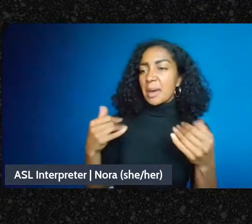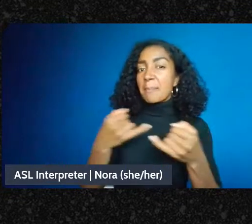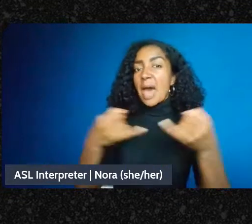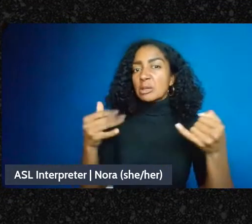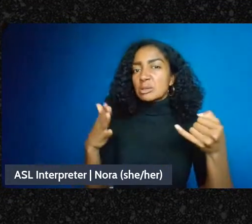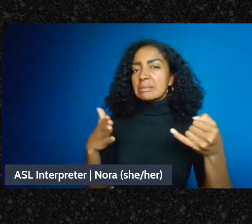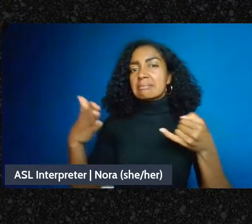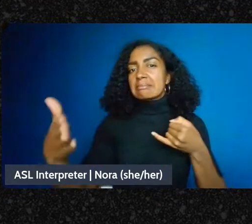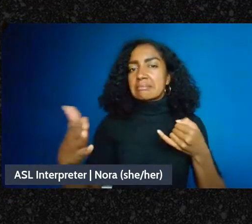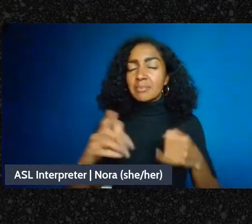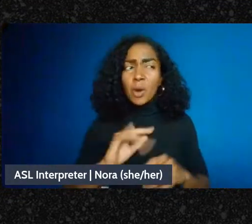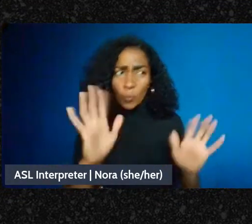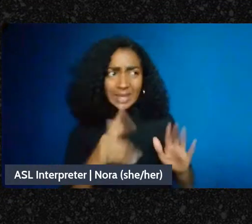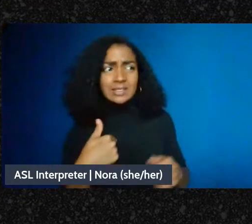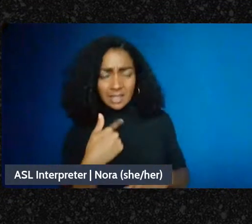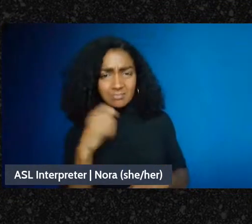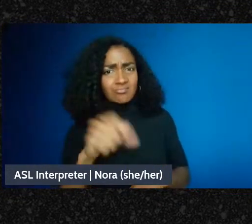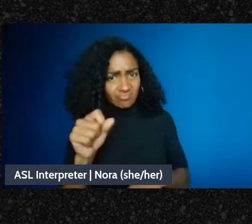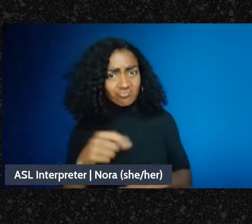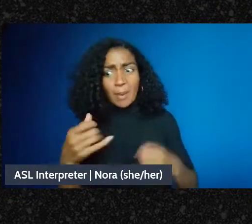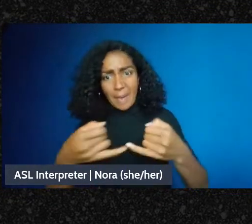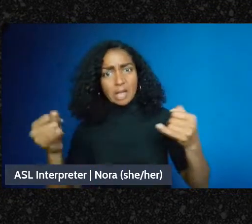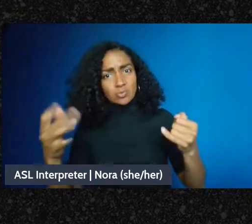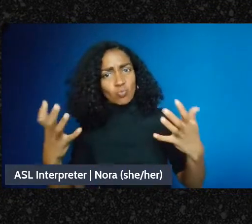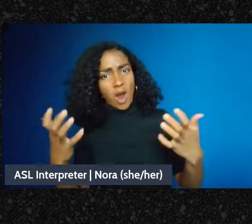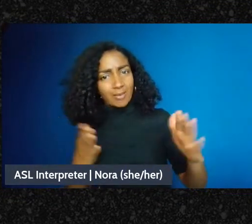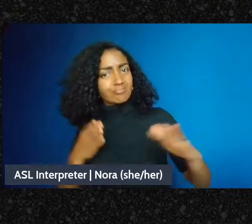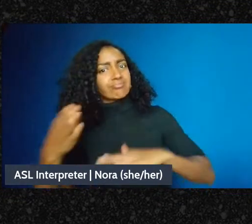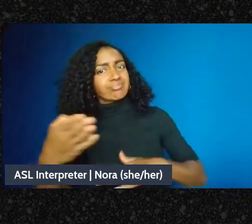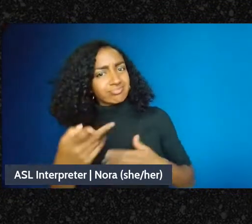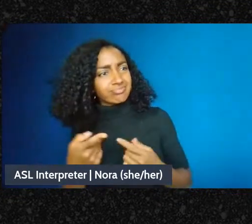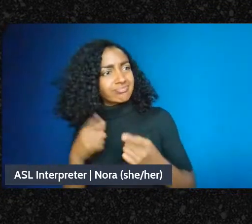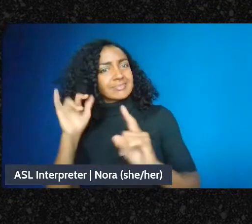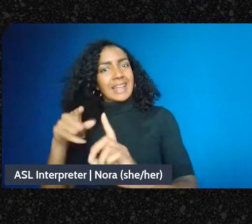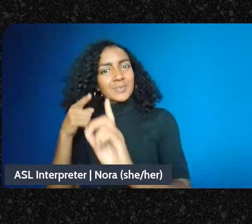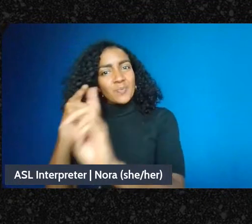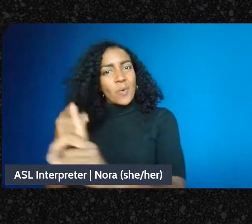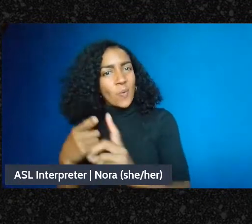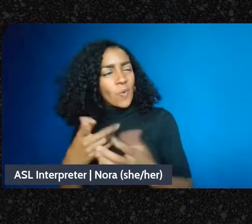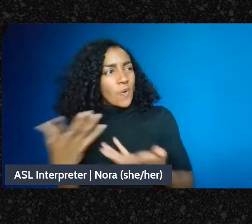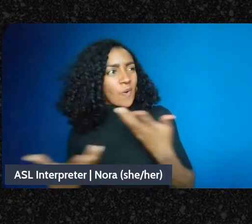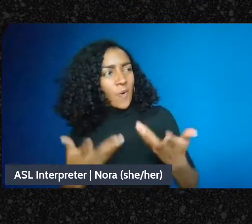yeah we want to push those boundaries, that is you know precisely the limit of the fiscal sponsor.